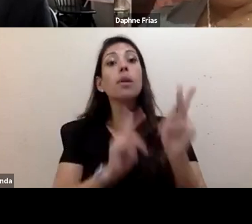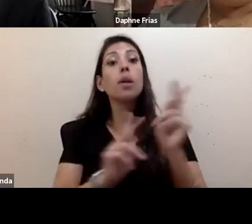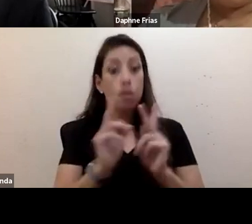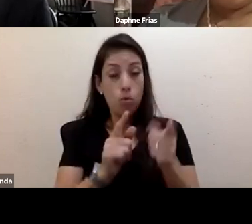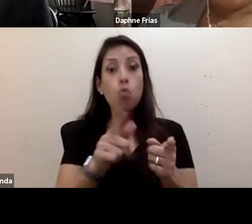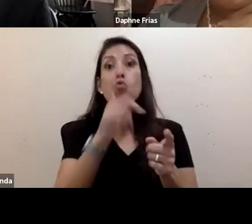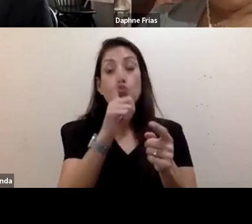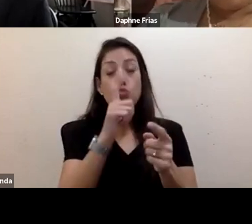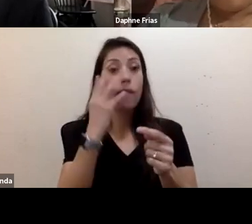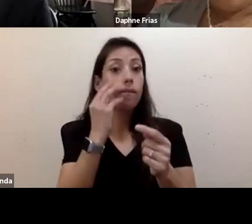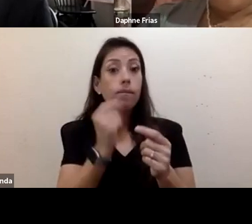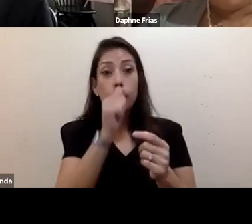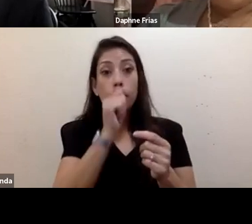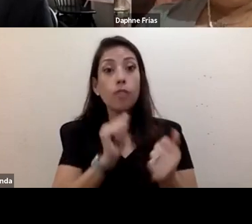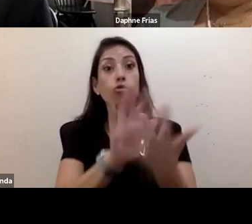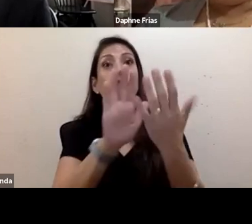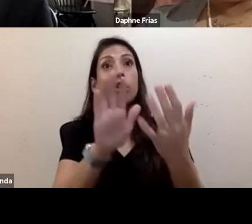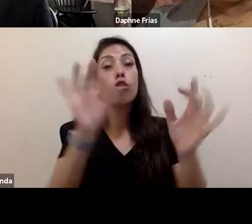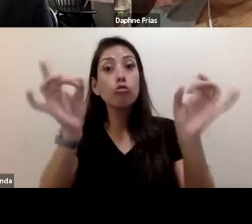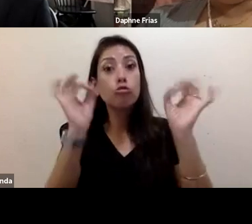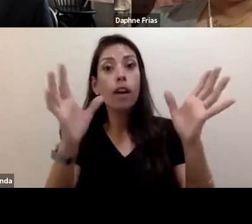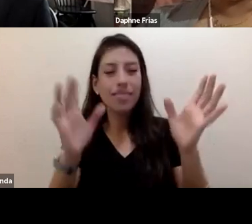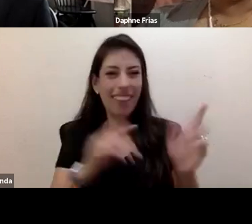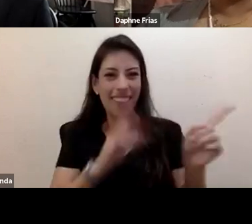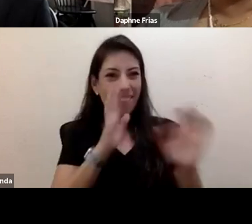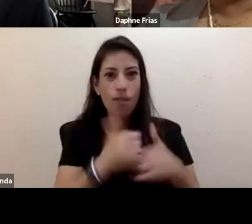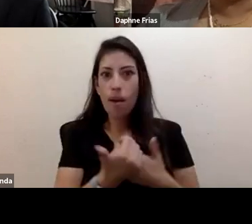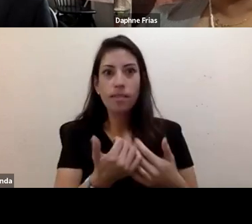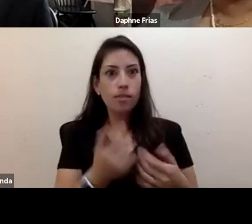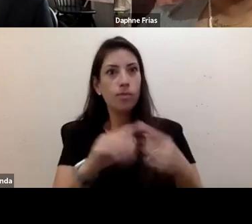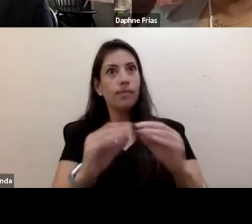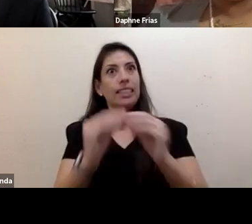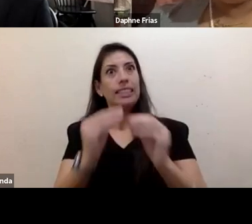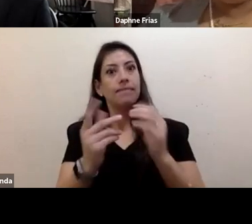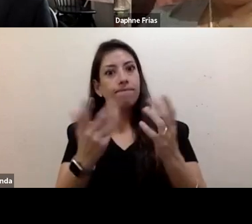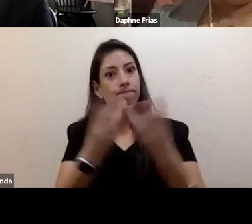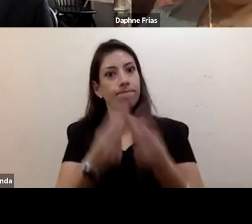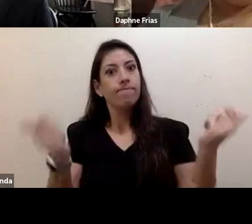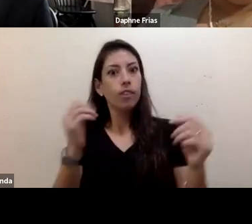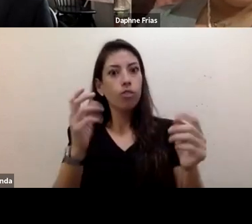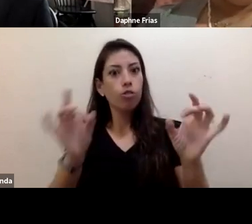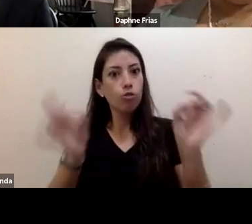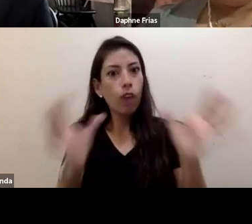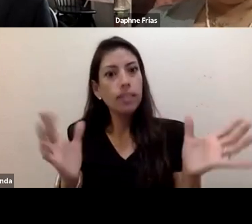how to mitigate that crisis? And let's say you're trying to make the best, I like to say,